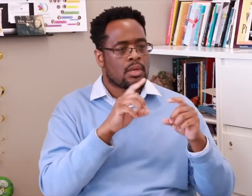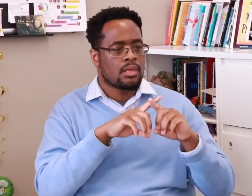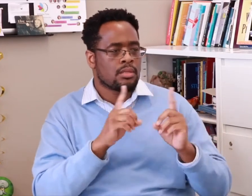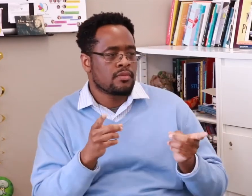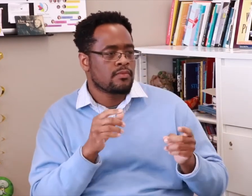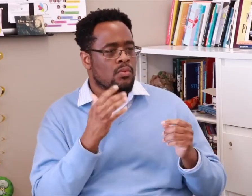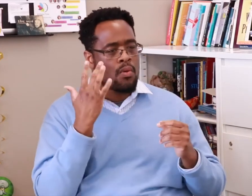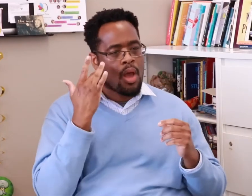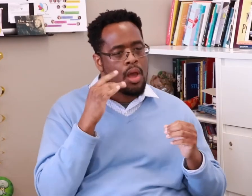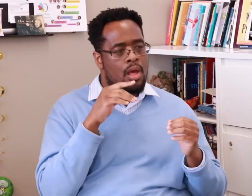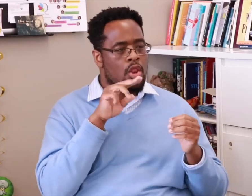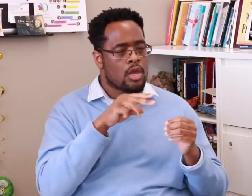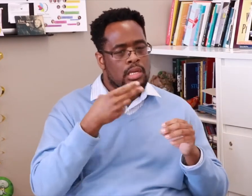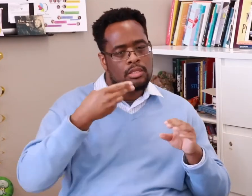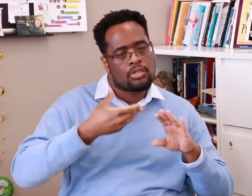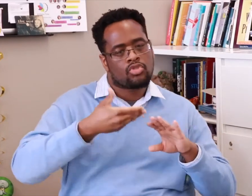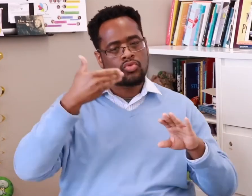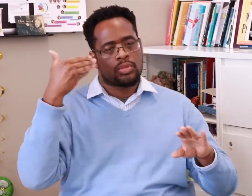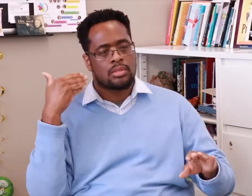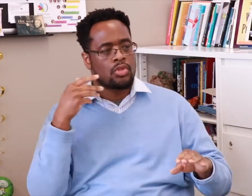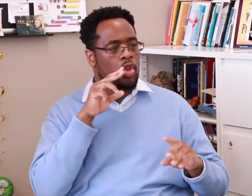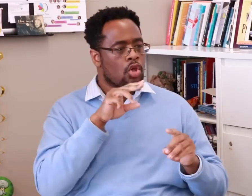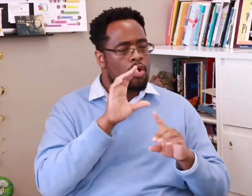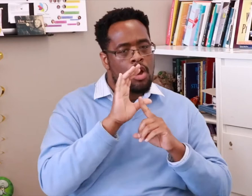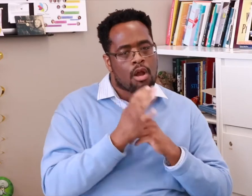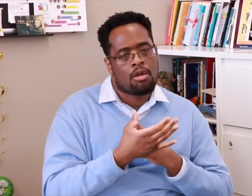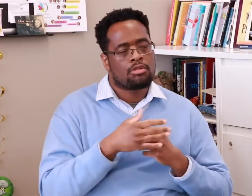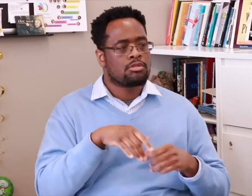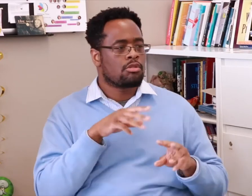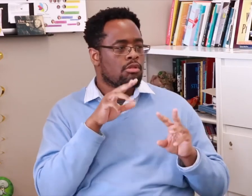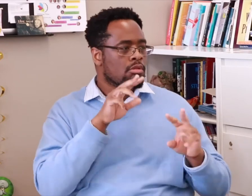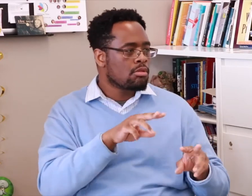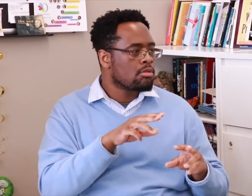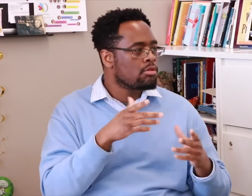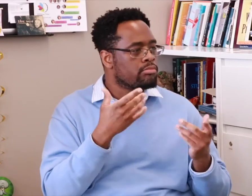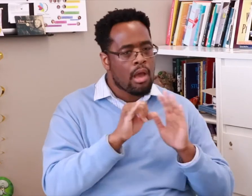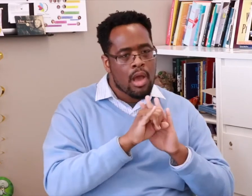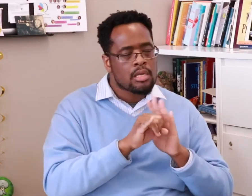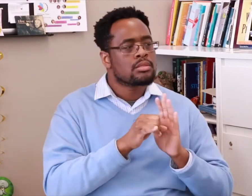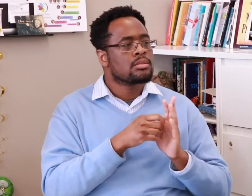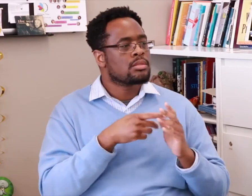Their work focused on figuring out why a community would sign differently than others based on history, culture, and identities.